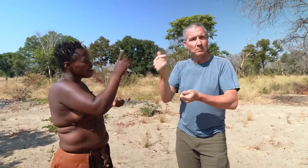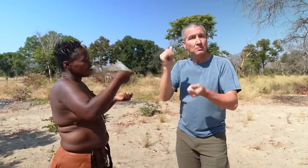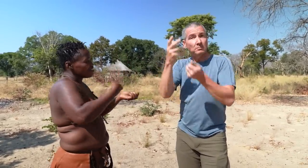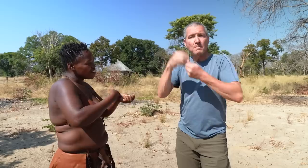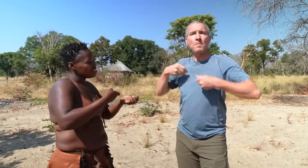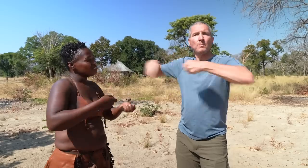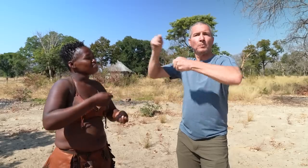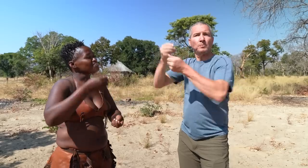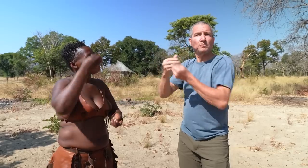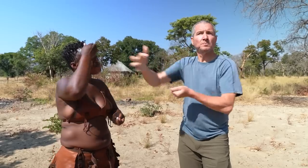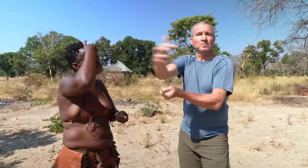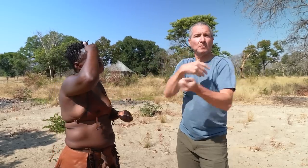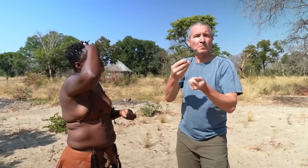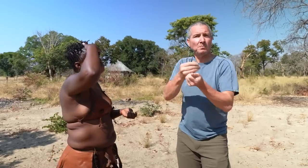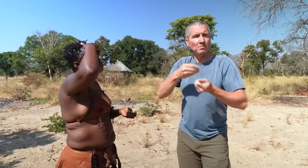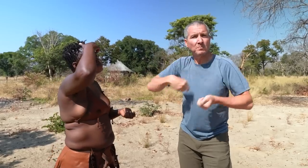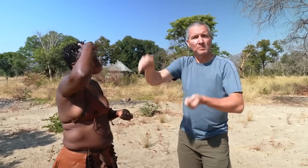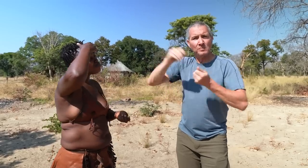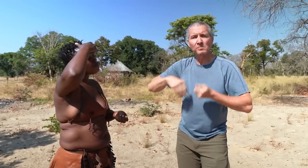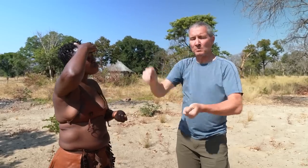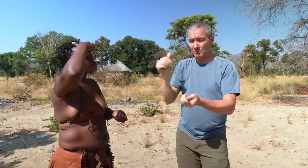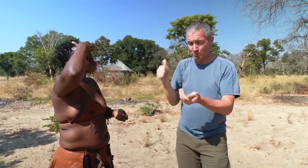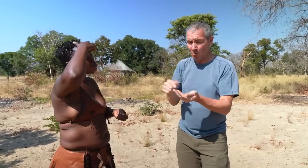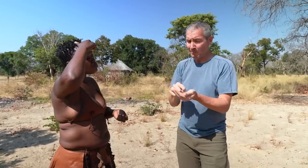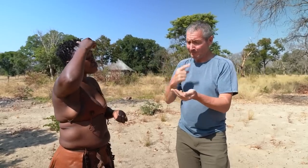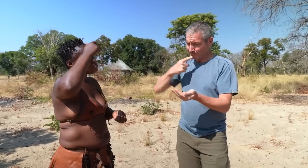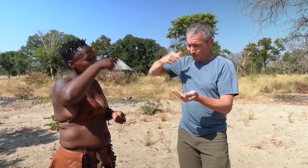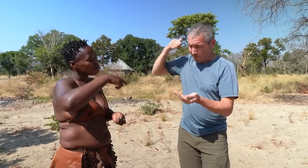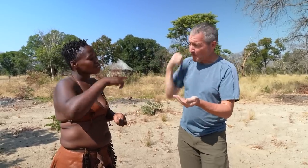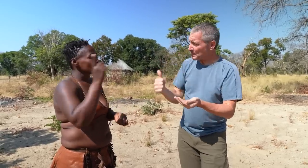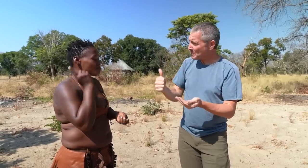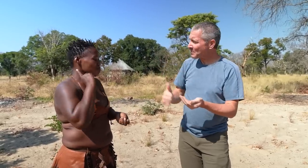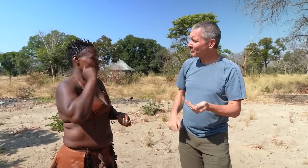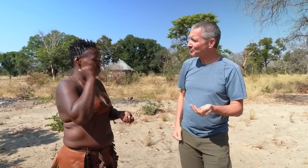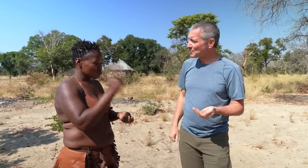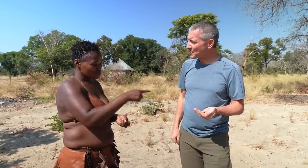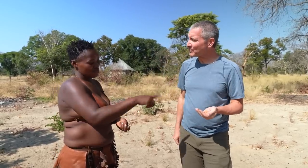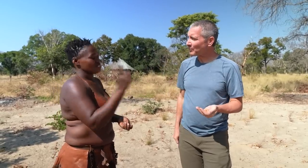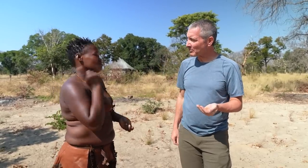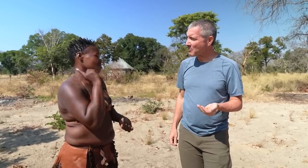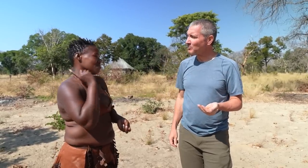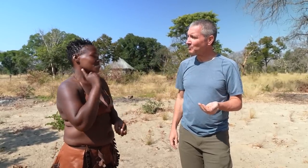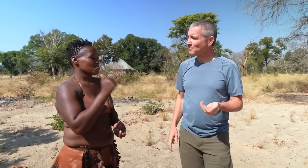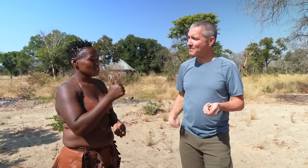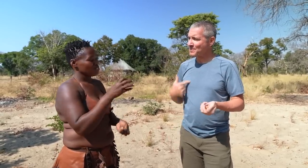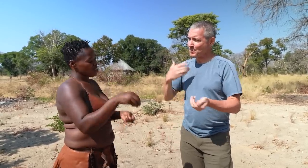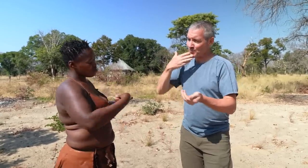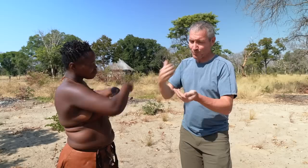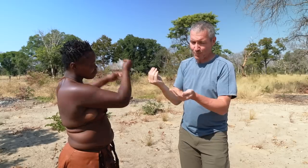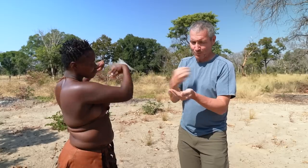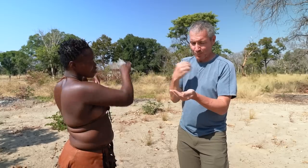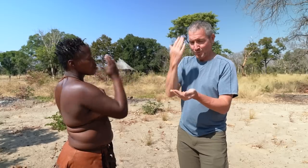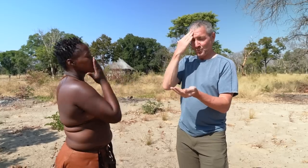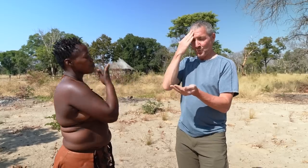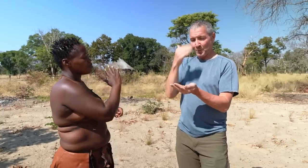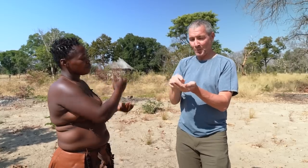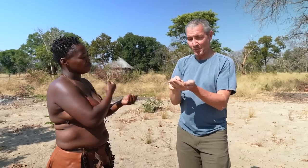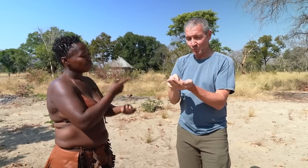Oh yes, I’m sure. They’re very good! Many people enjoy them. Good to know.